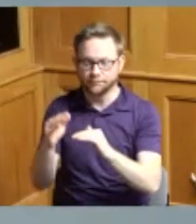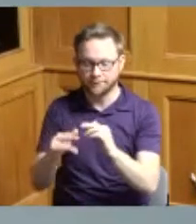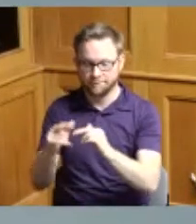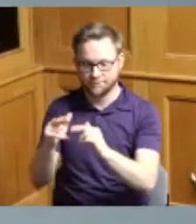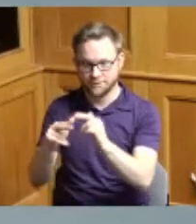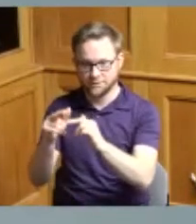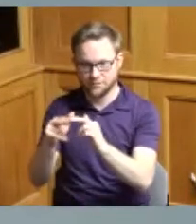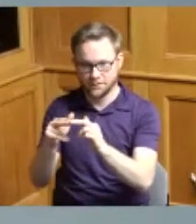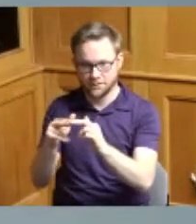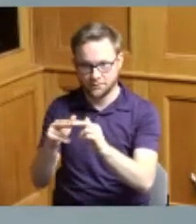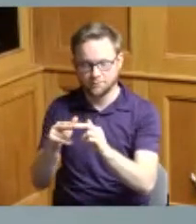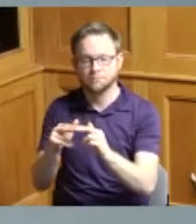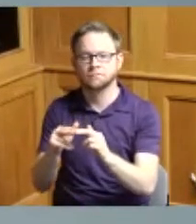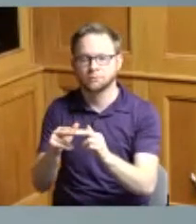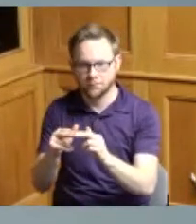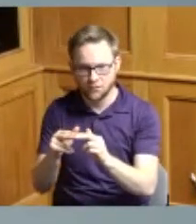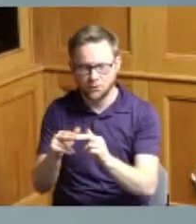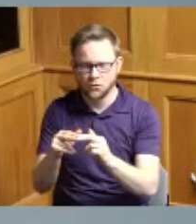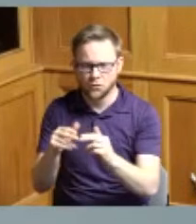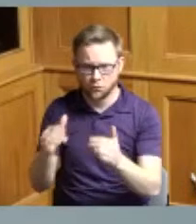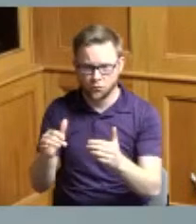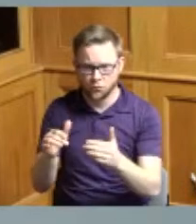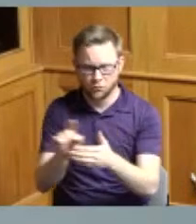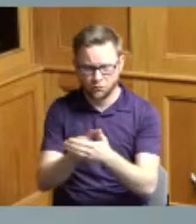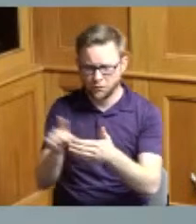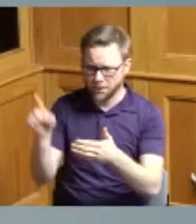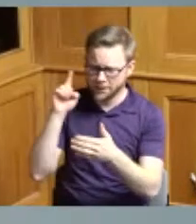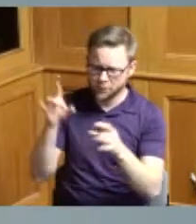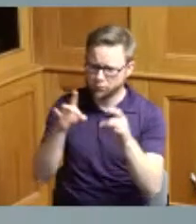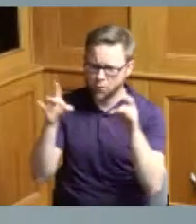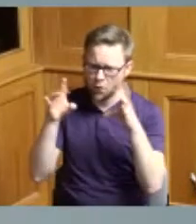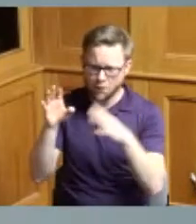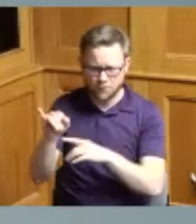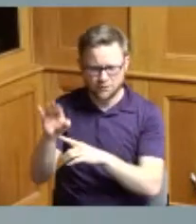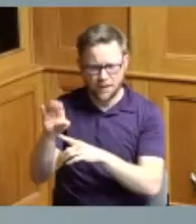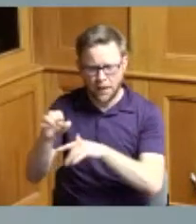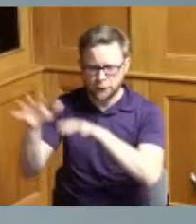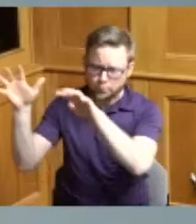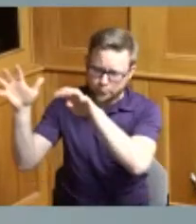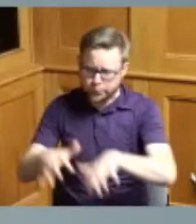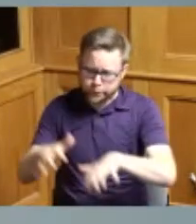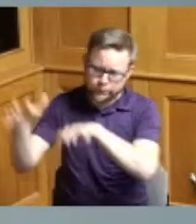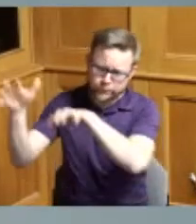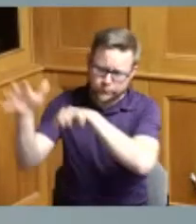removed from the major ice storm that came through last week and also first of all I